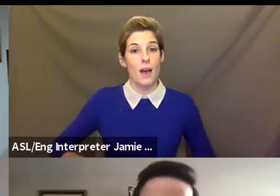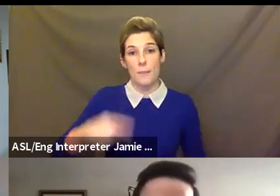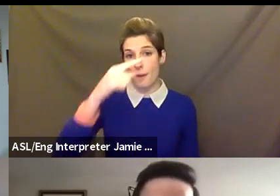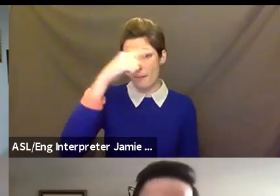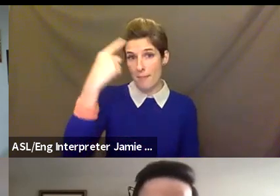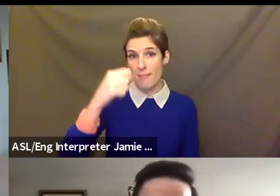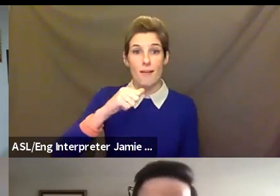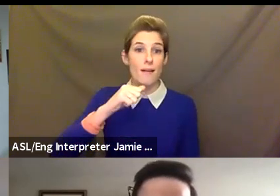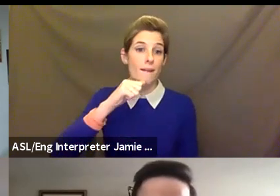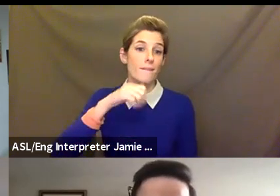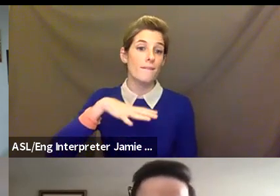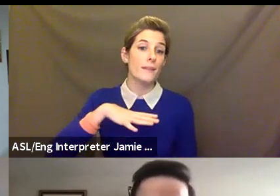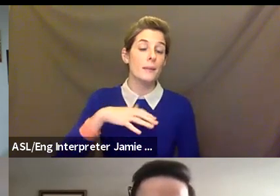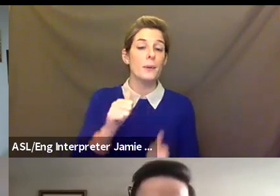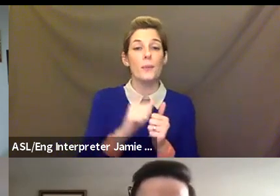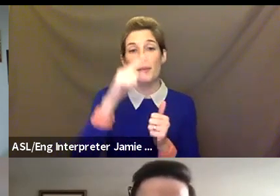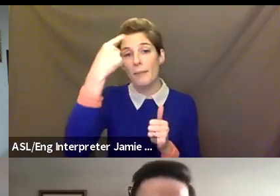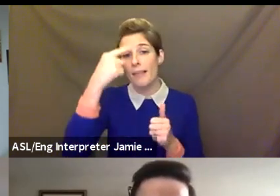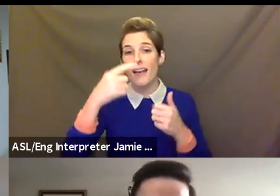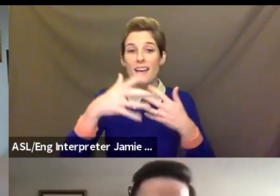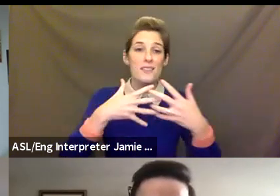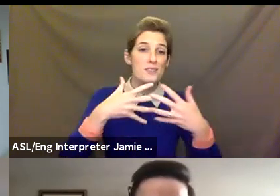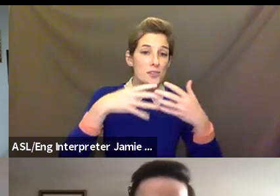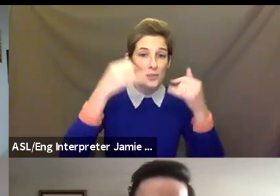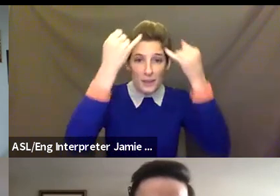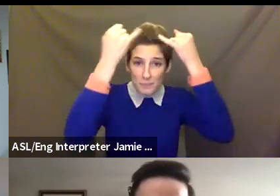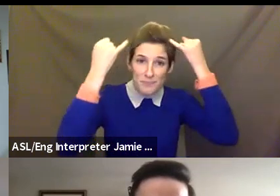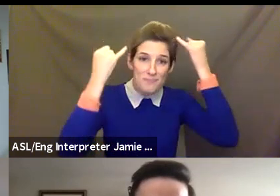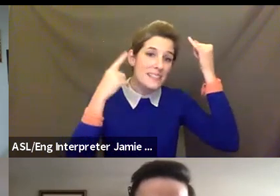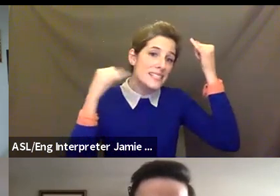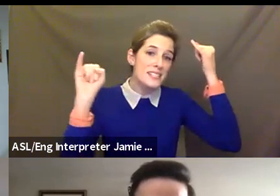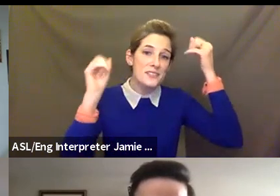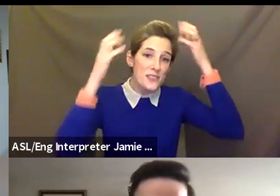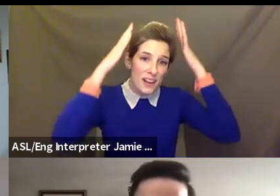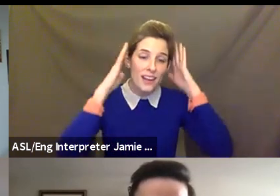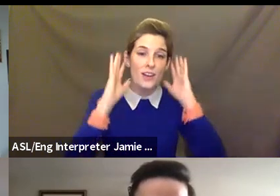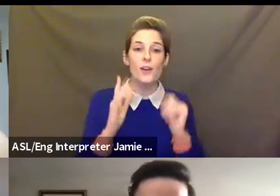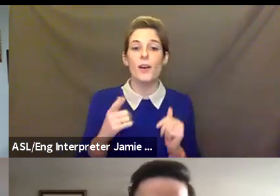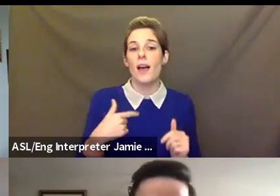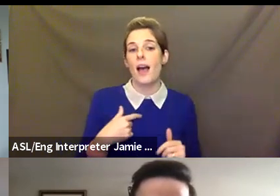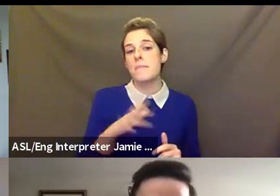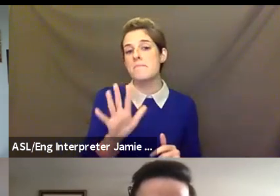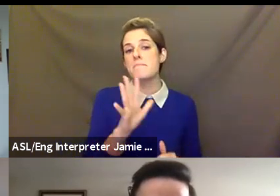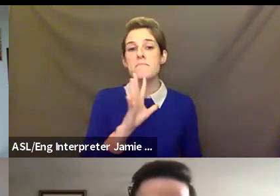silverish color hair in my mid 50s. I am wearing brownish green